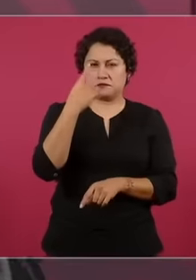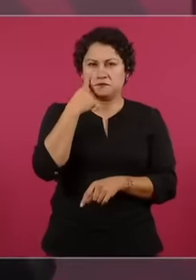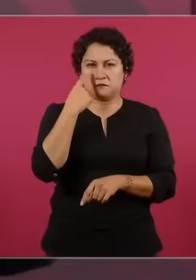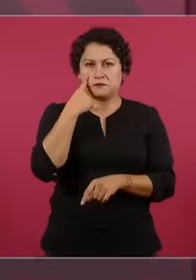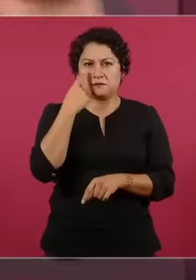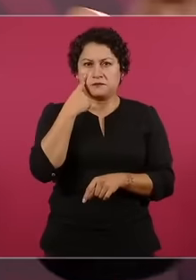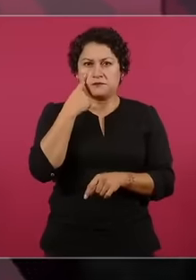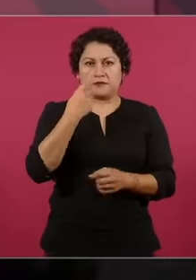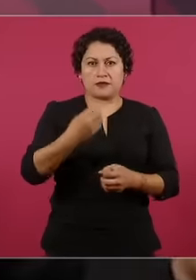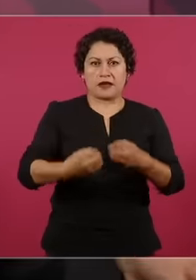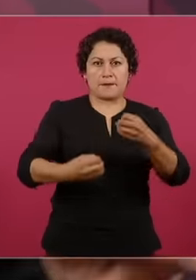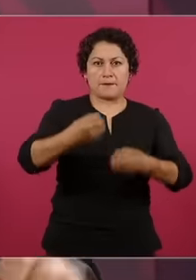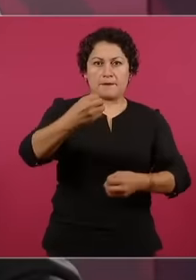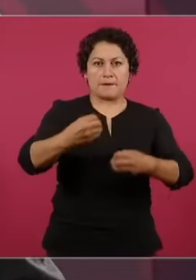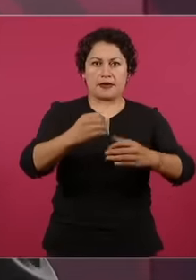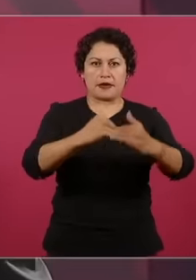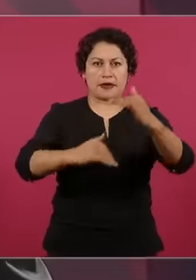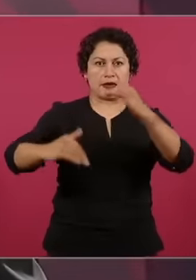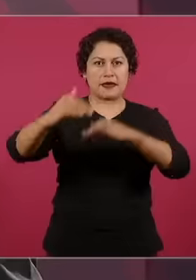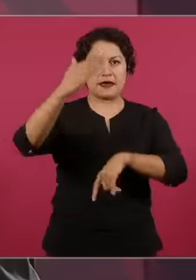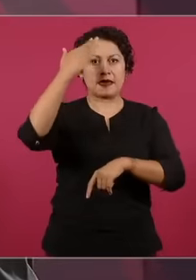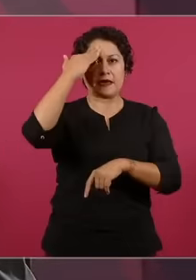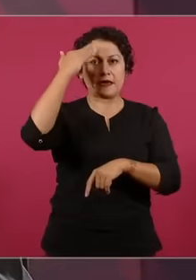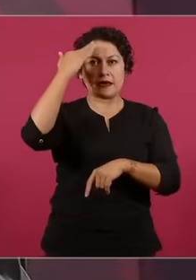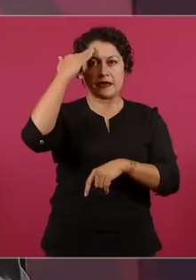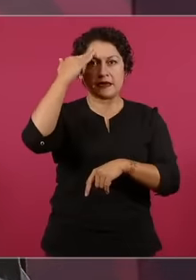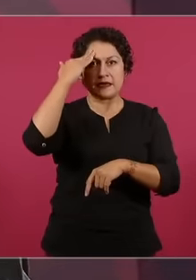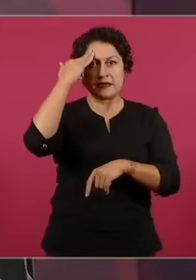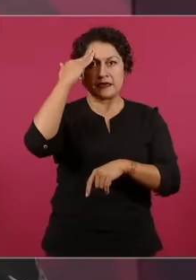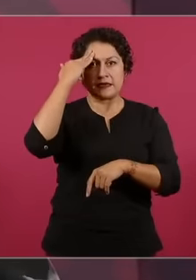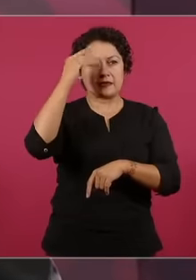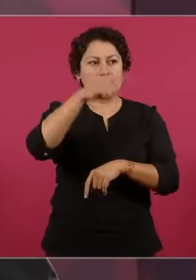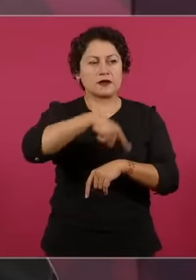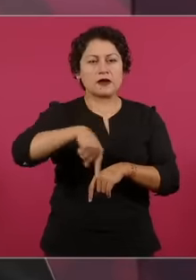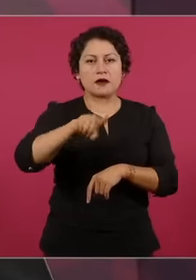happy,